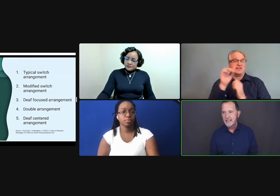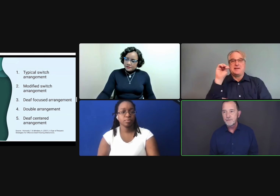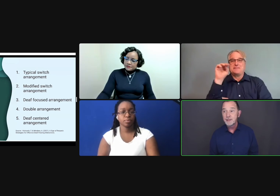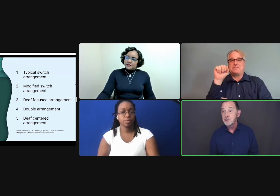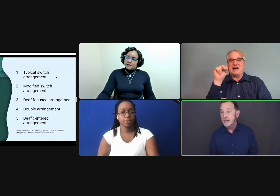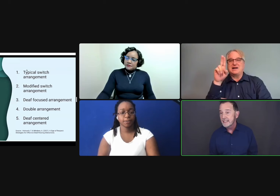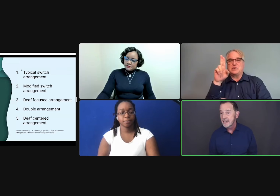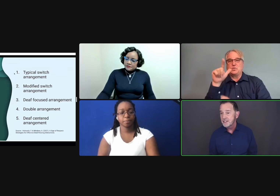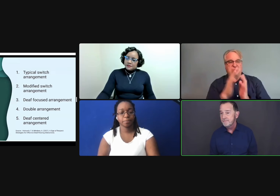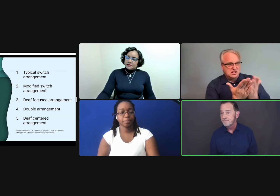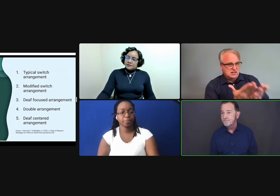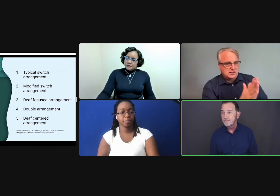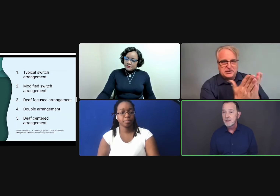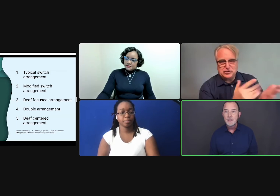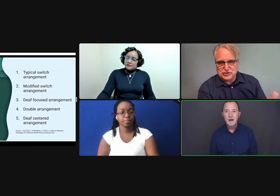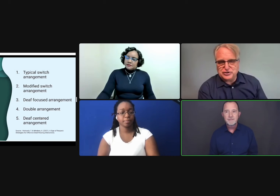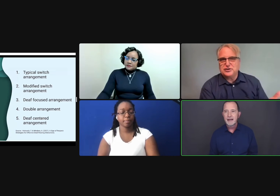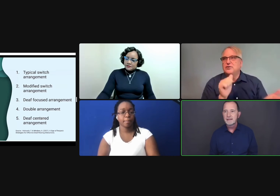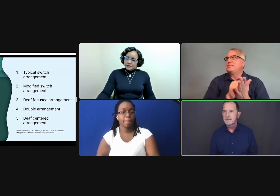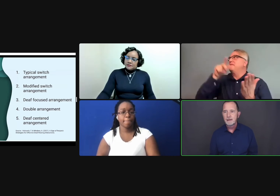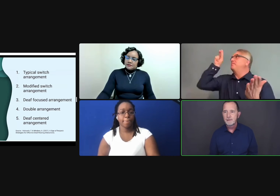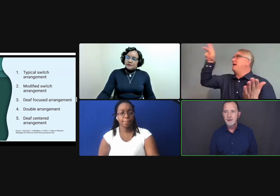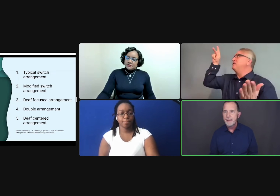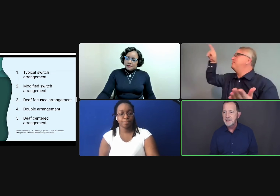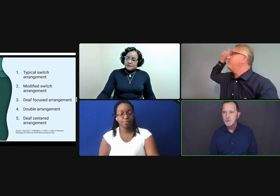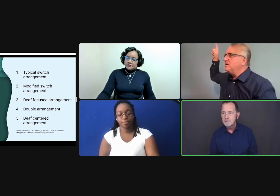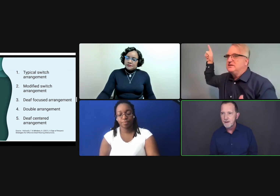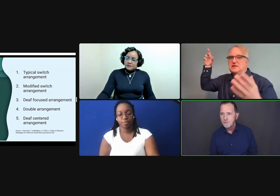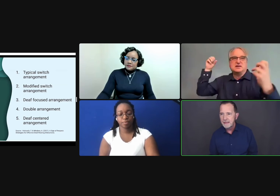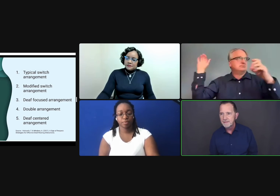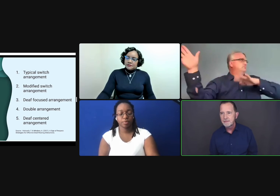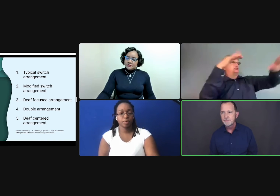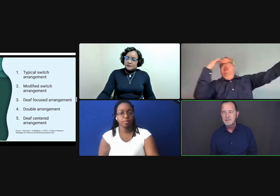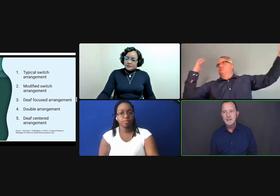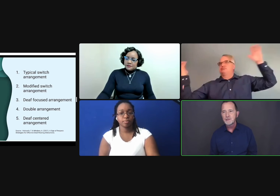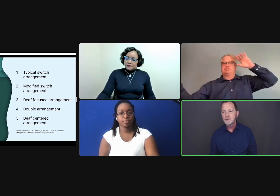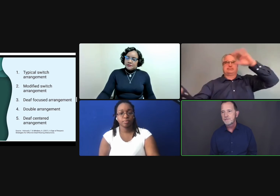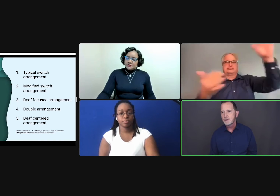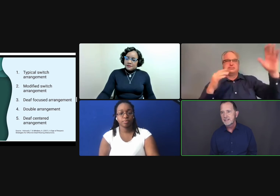say, if I'm in a training session. I've got a manual in front of me that the speaker is referring